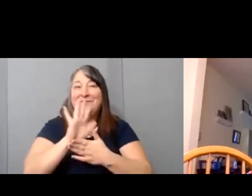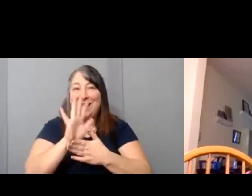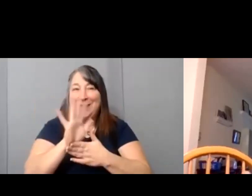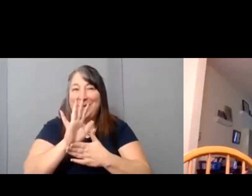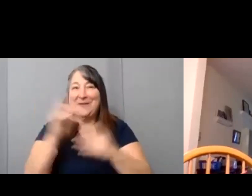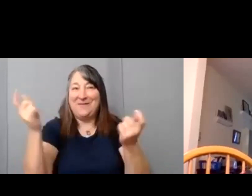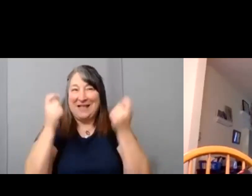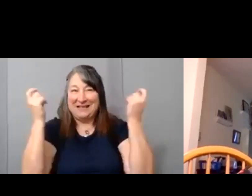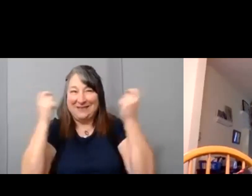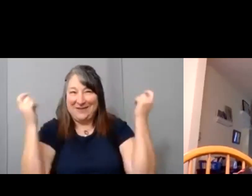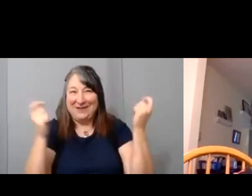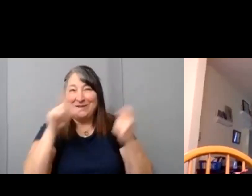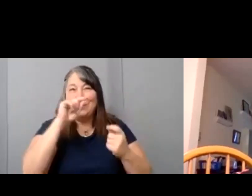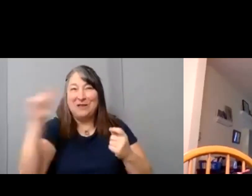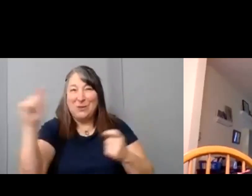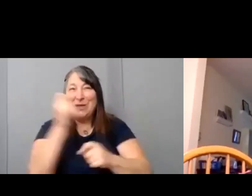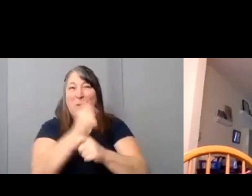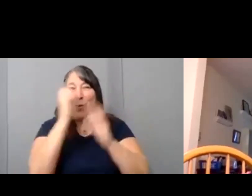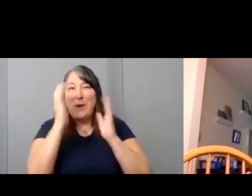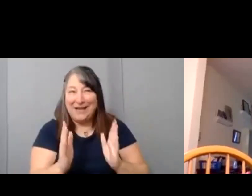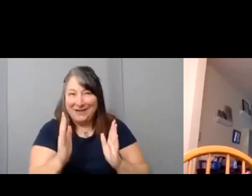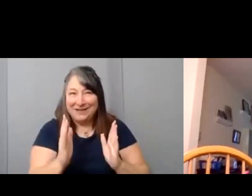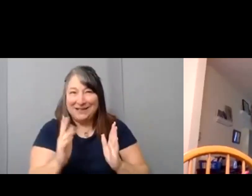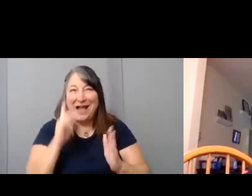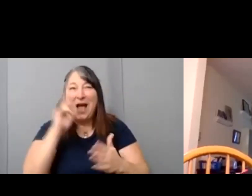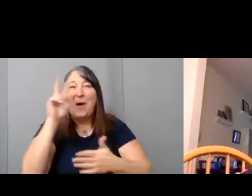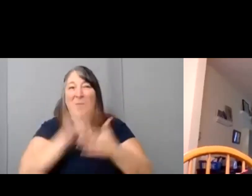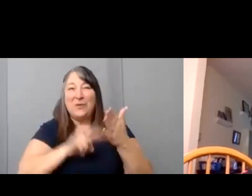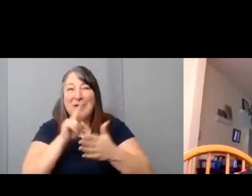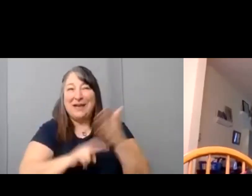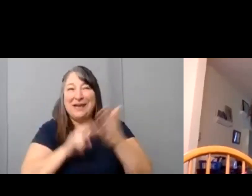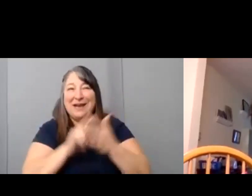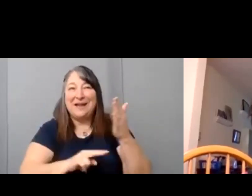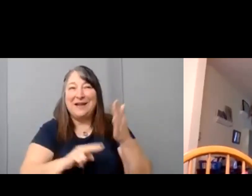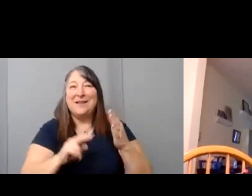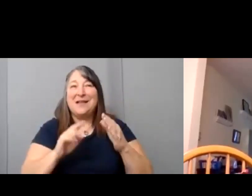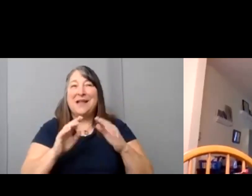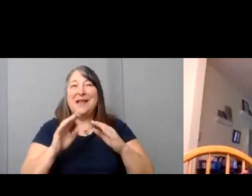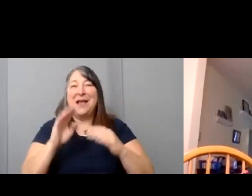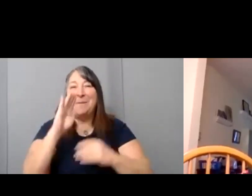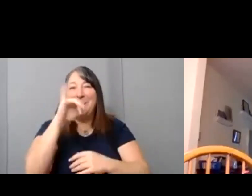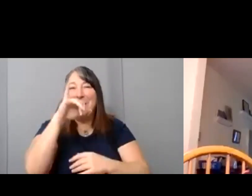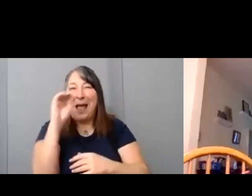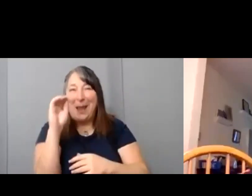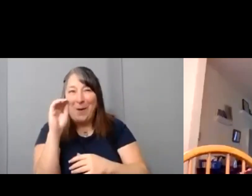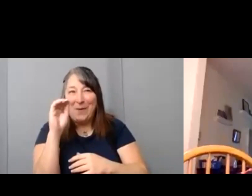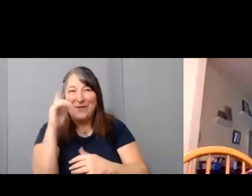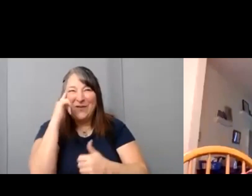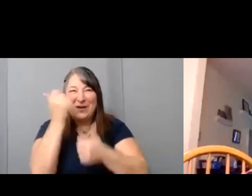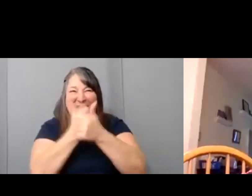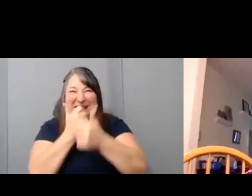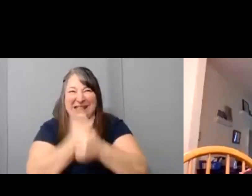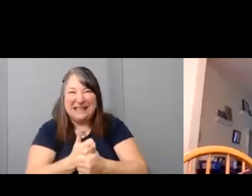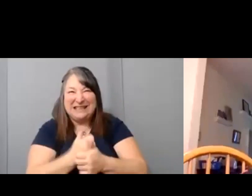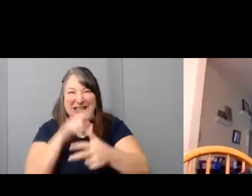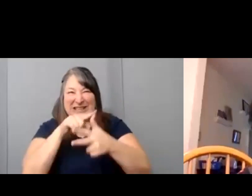I’m going to read the bios of each of these incredible artists